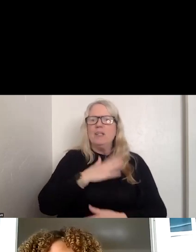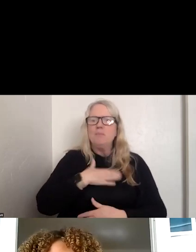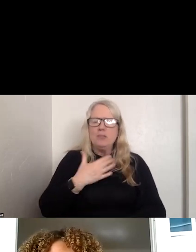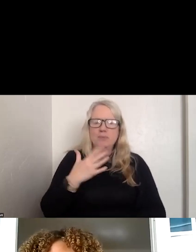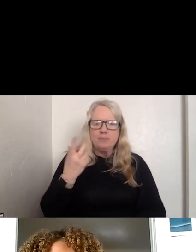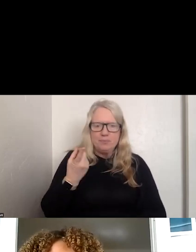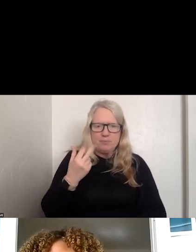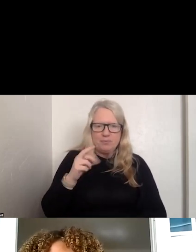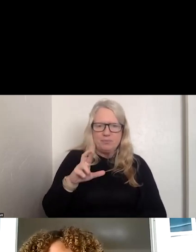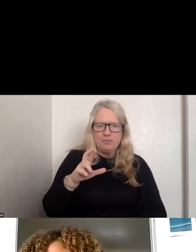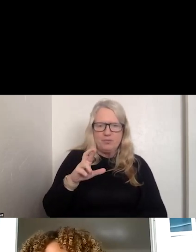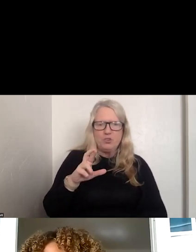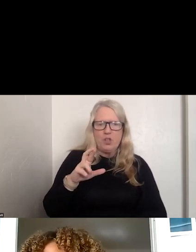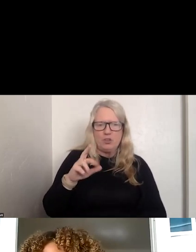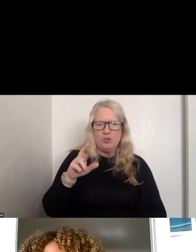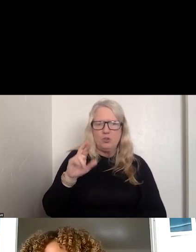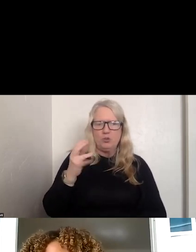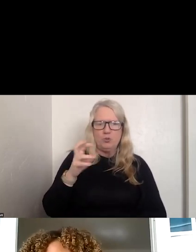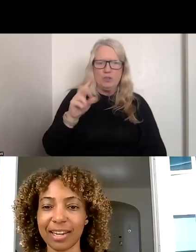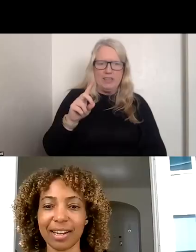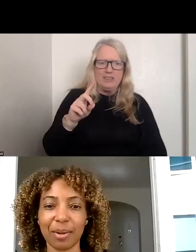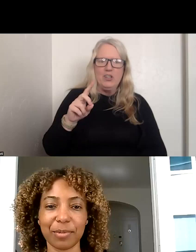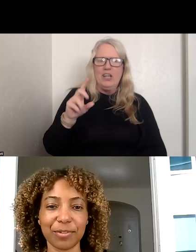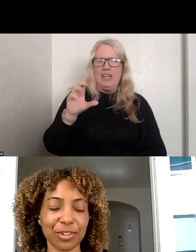DOCTOR MCKEON, I AM GOING TO CALL YOU UP FOR THE SAMHSA UPDATE.